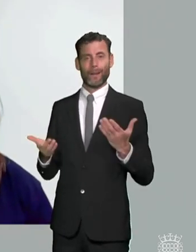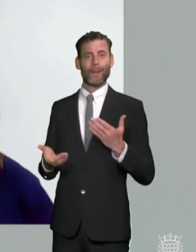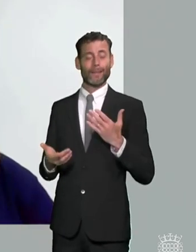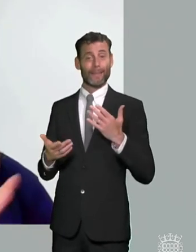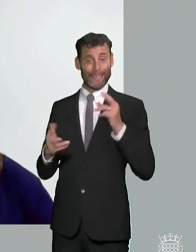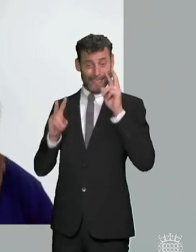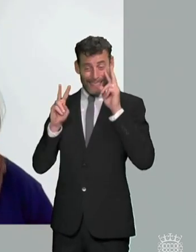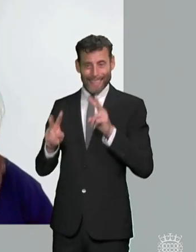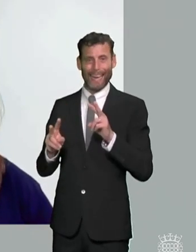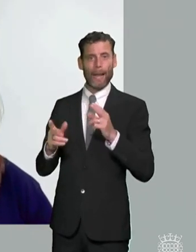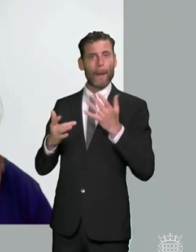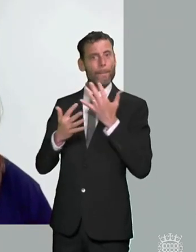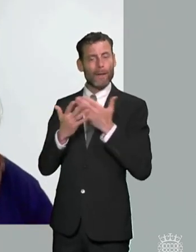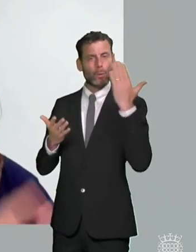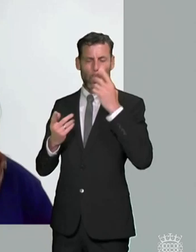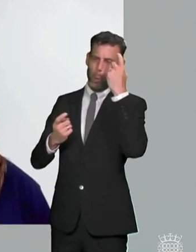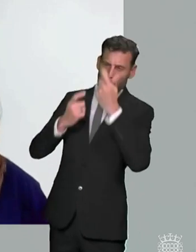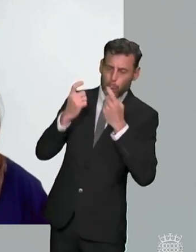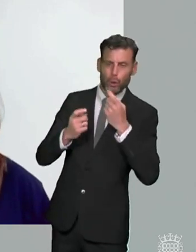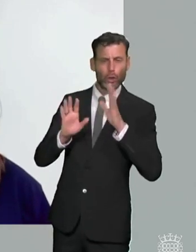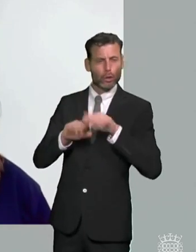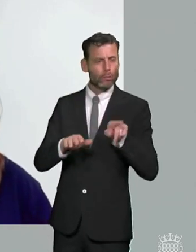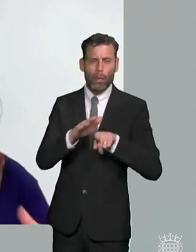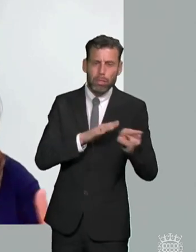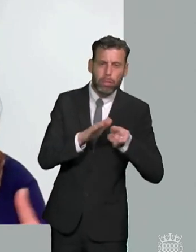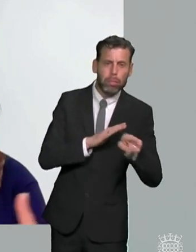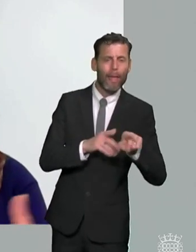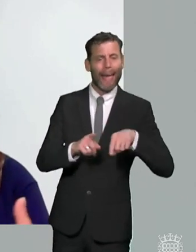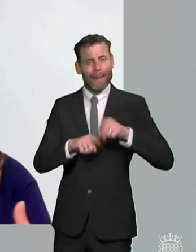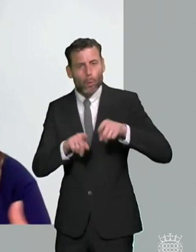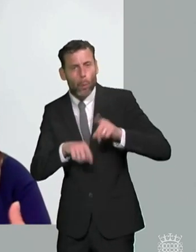consultations around behavioral exclusion then the send review comes out it needs to join up